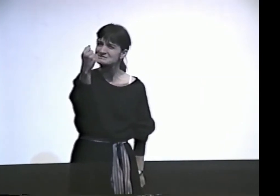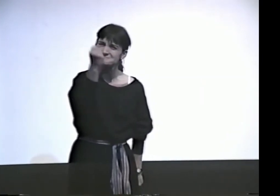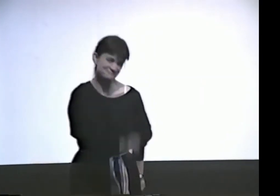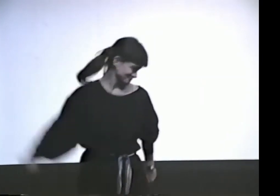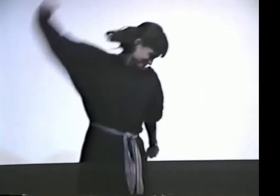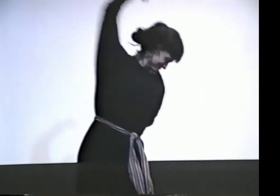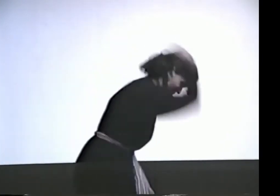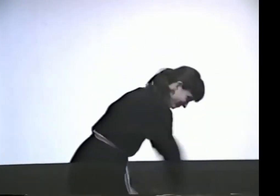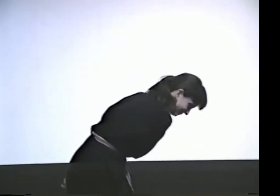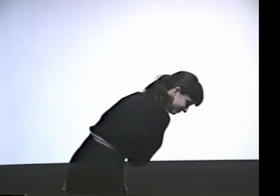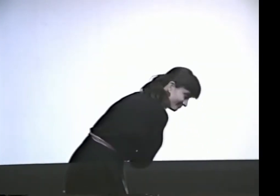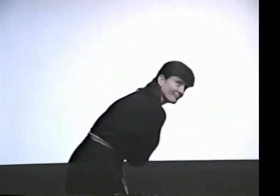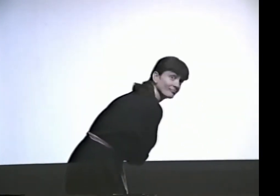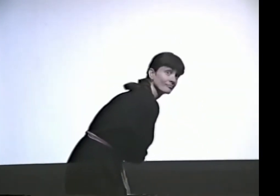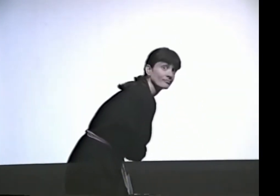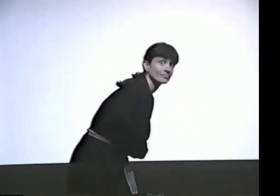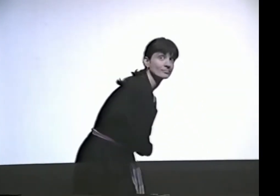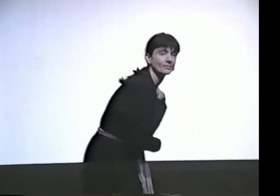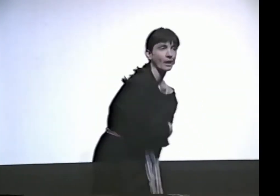I'M THROUGH WITH THEM."